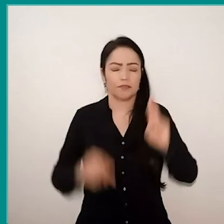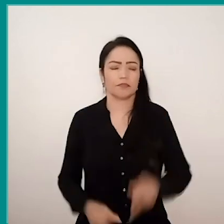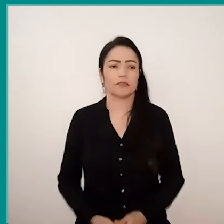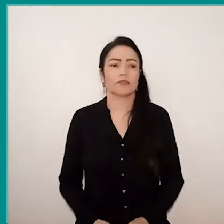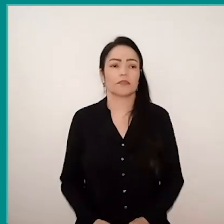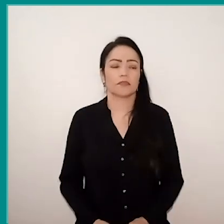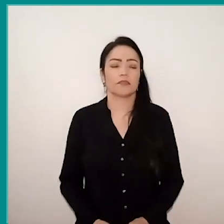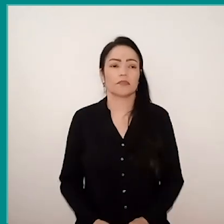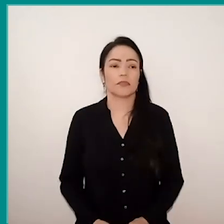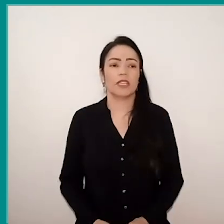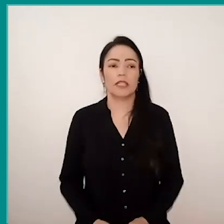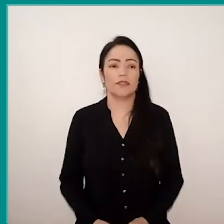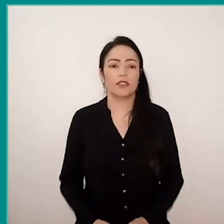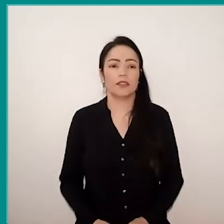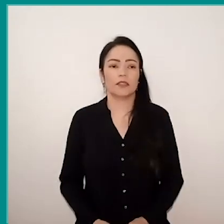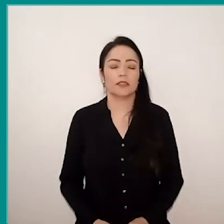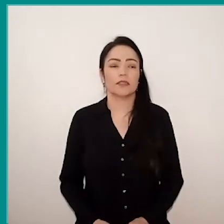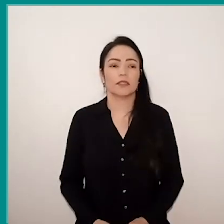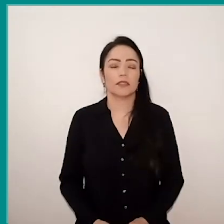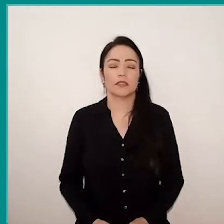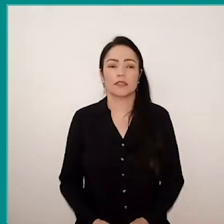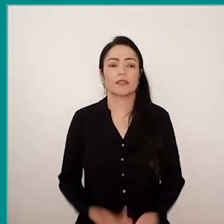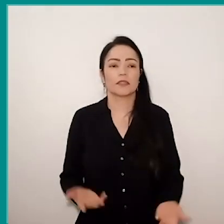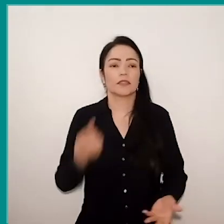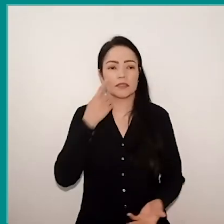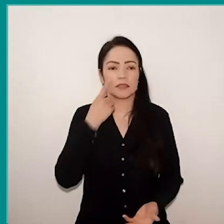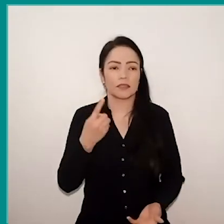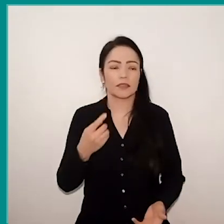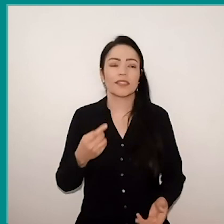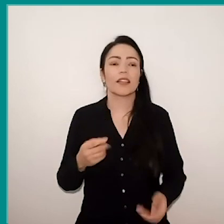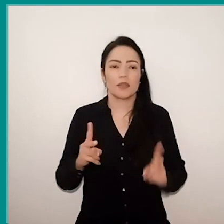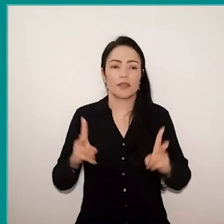And then, in the end, still starting from the speech of Glaucio,